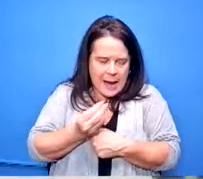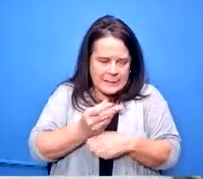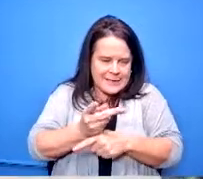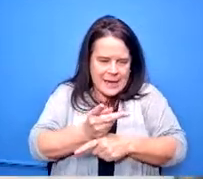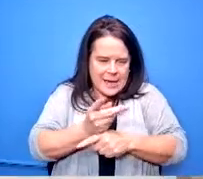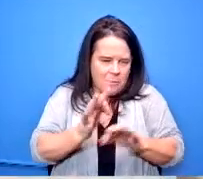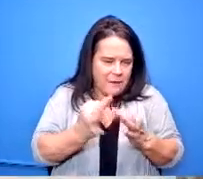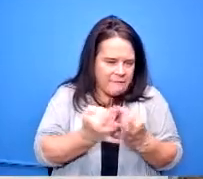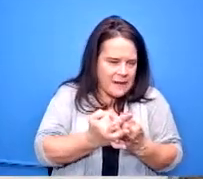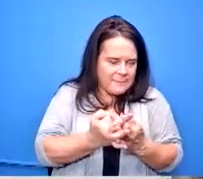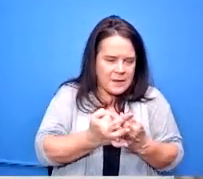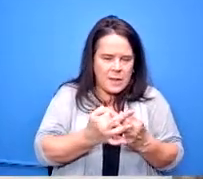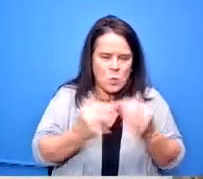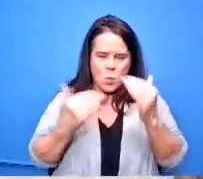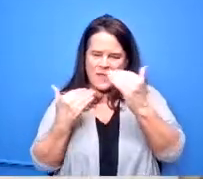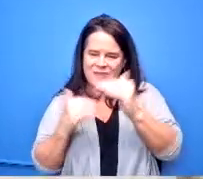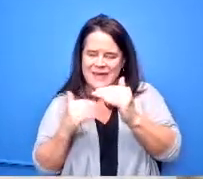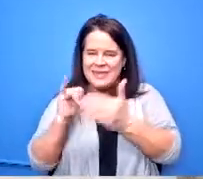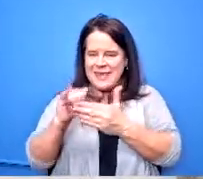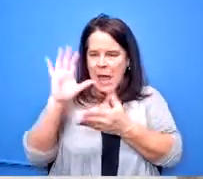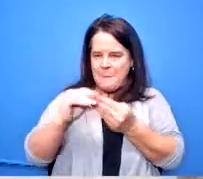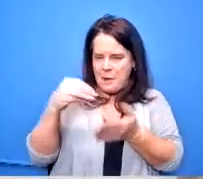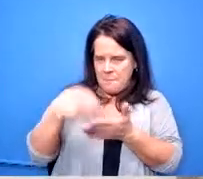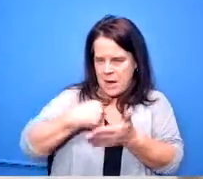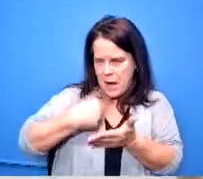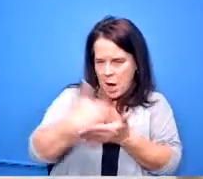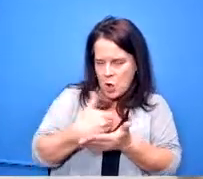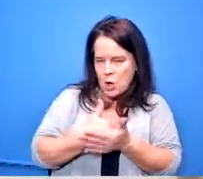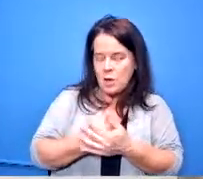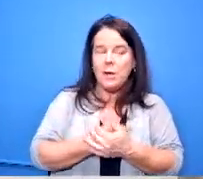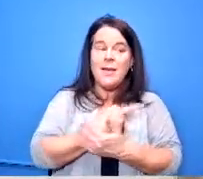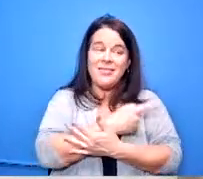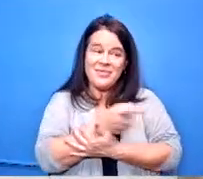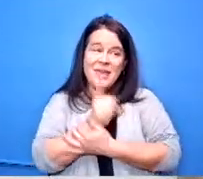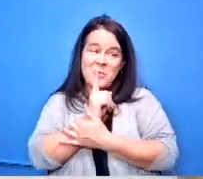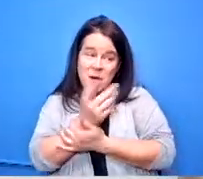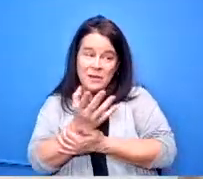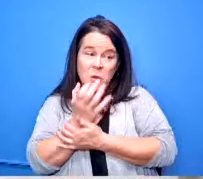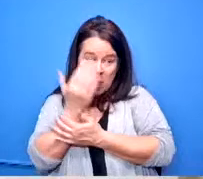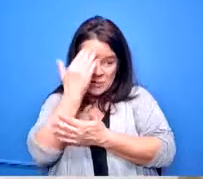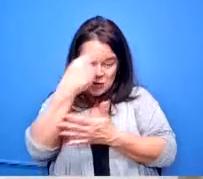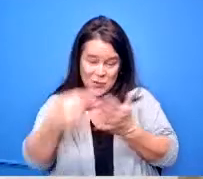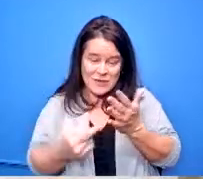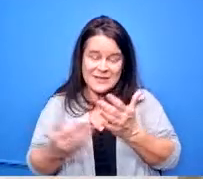that budget those are those are real questions and they want to know that so um i'll i'll speak to um